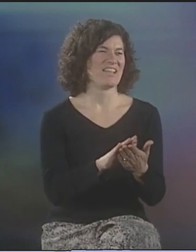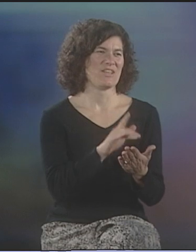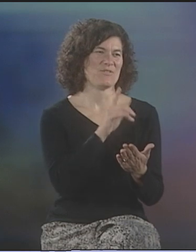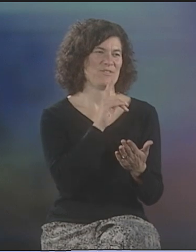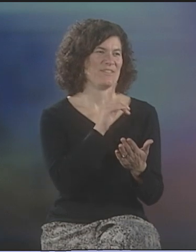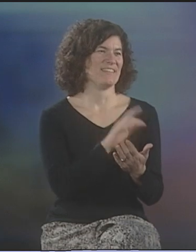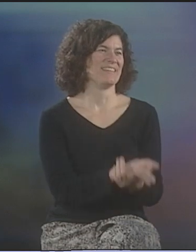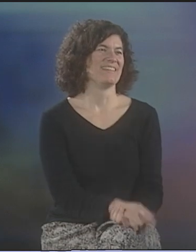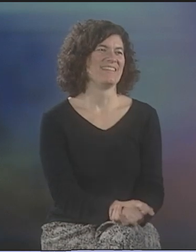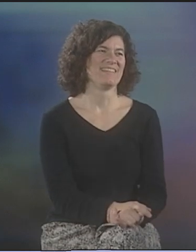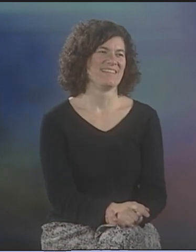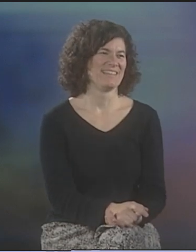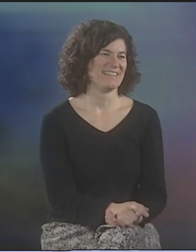OH, IT'S SO NICE.